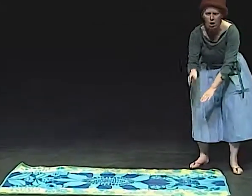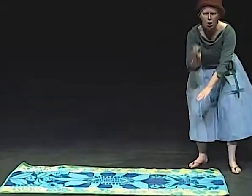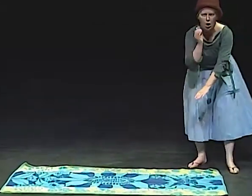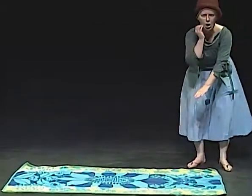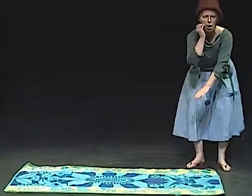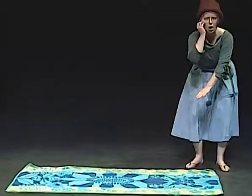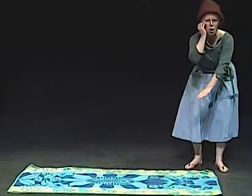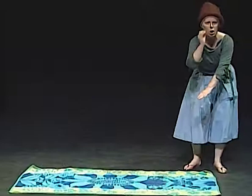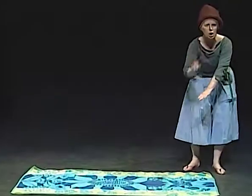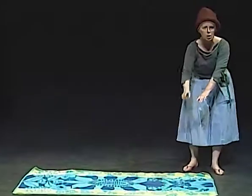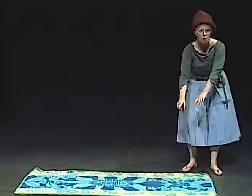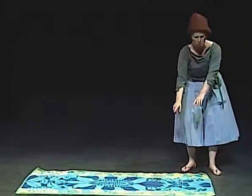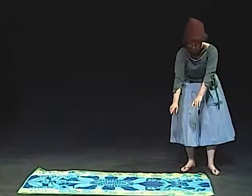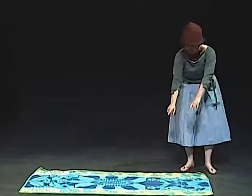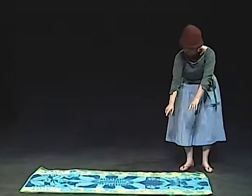THIS IS HOME.